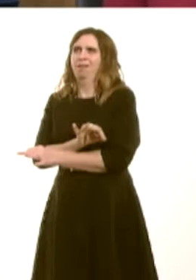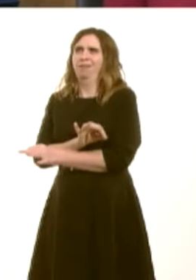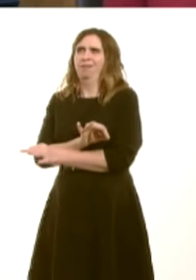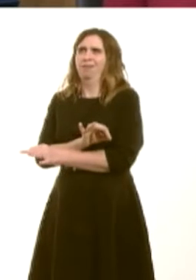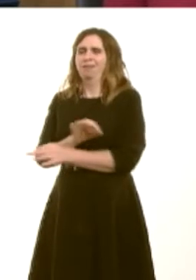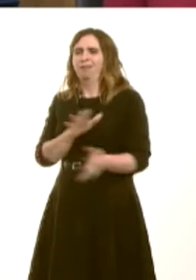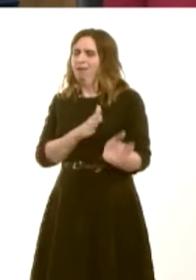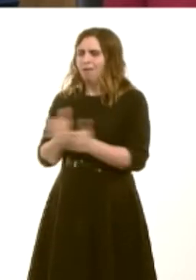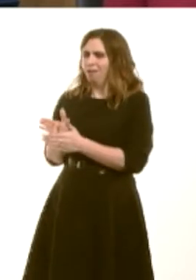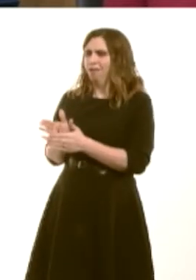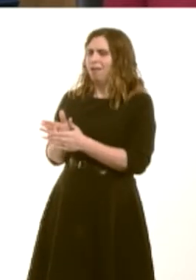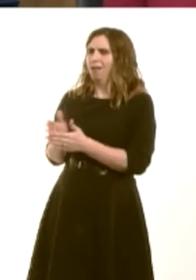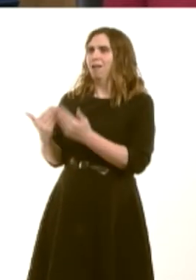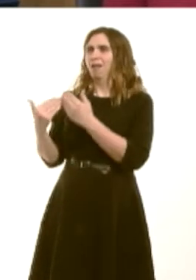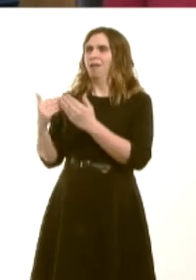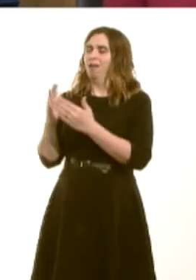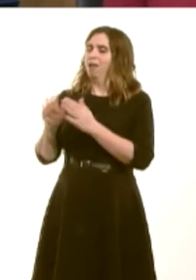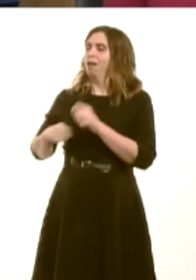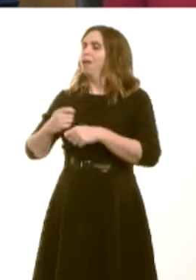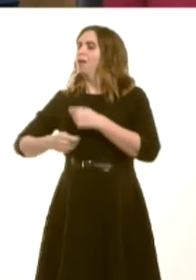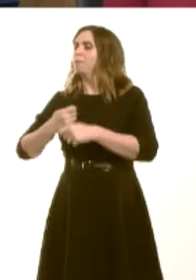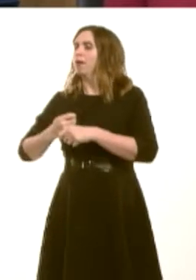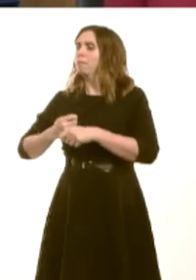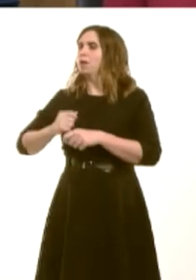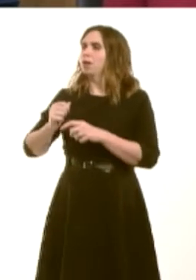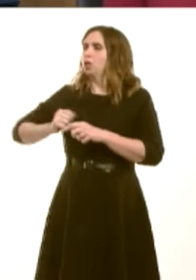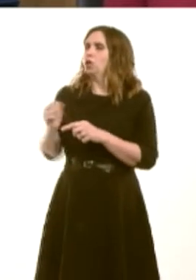iír Alban dalu am rywbeth y dylaiír Deyrnas Unedig dalu amdano. Felly, unwaith eto, maeín